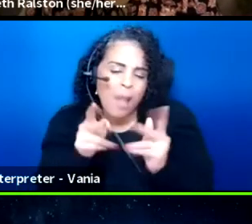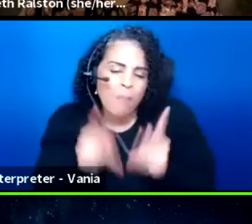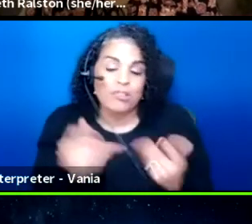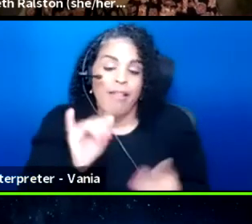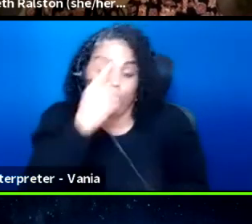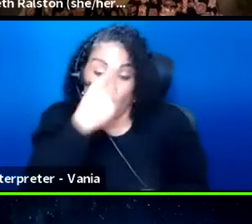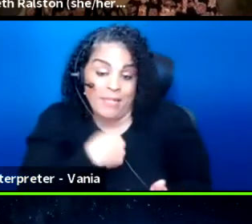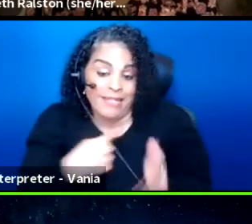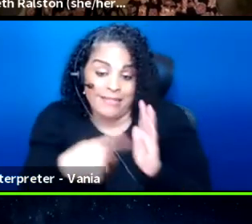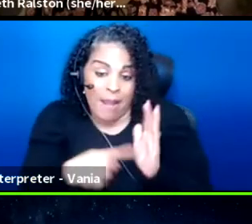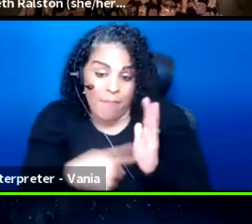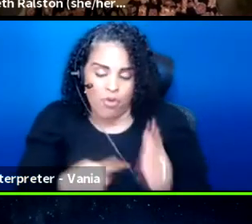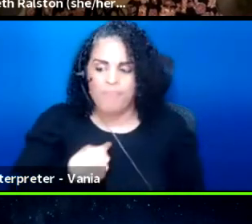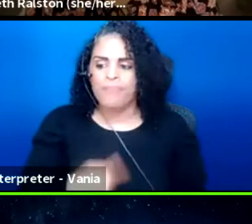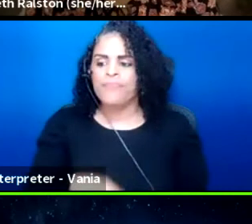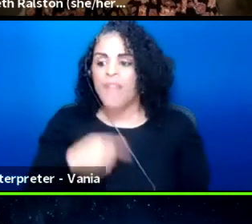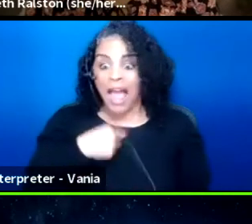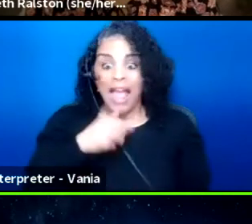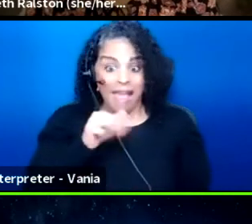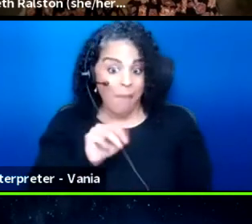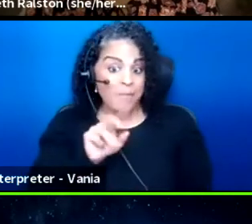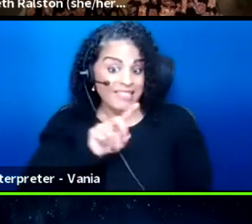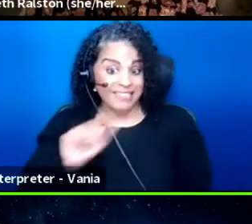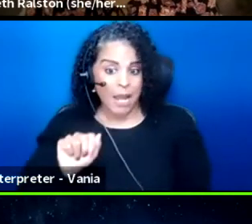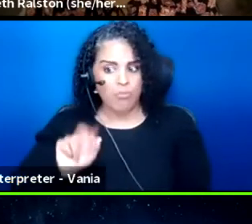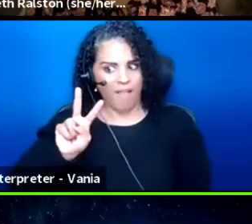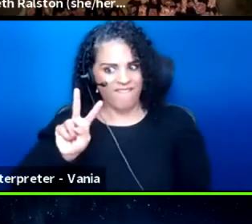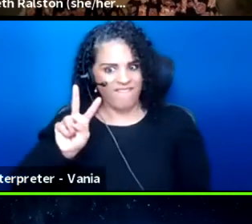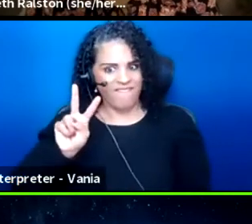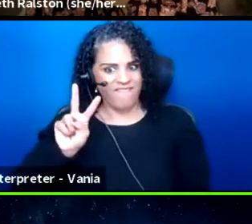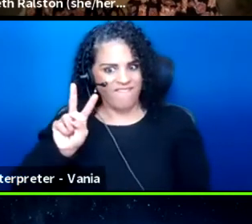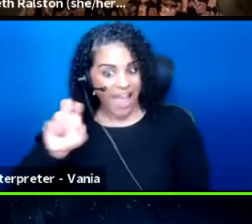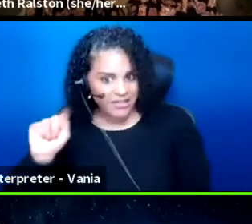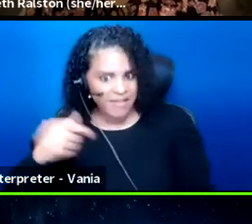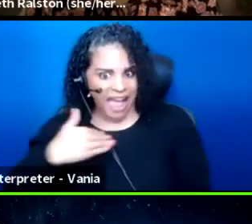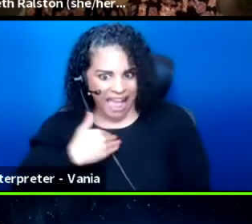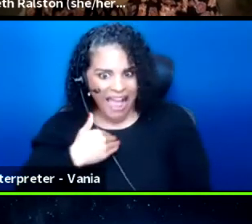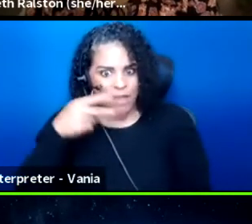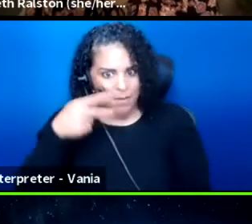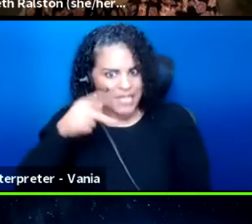because I am a disabled veteran. I have post-traumatic stress disorder